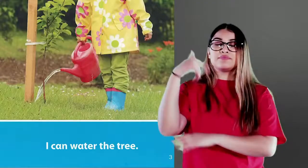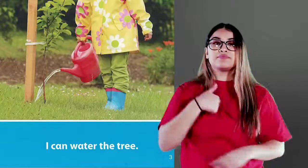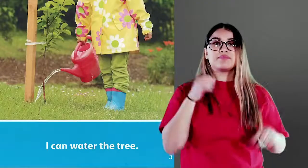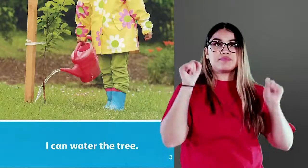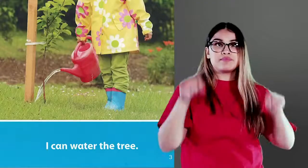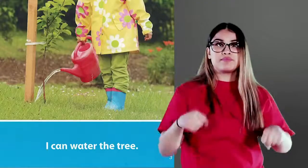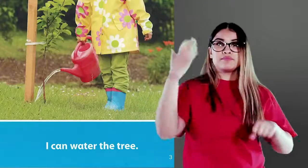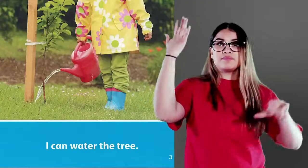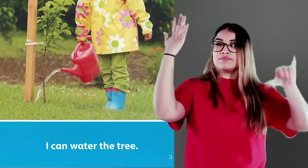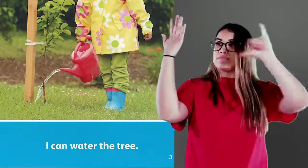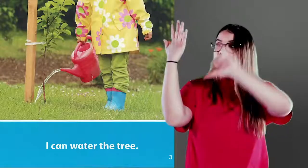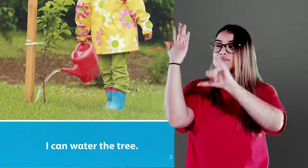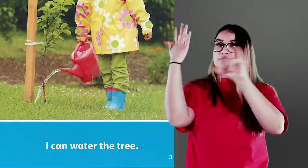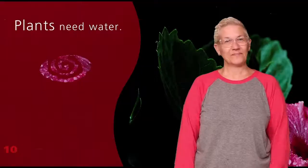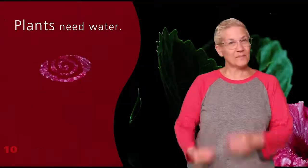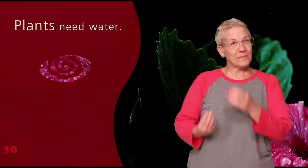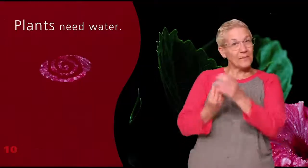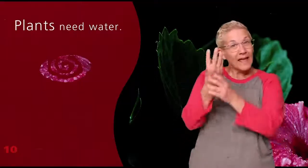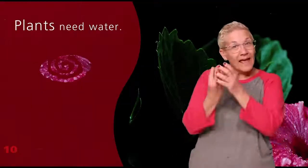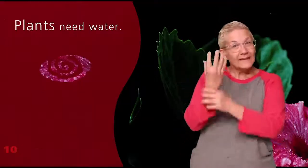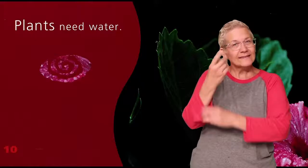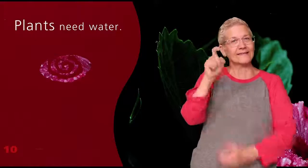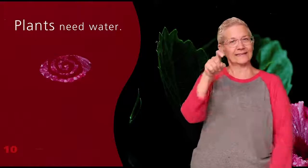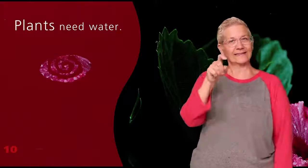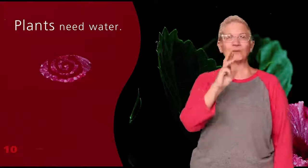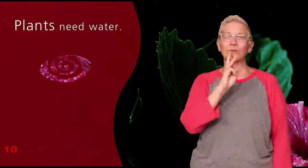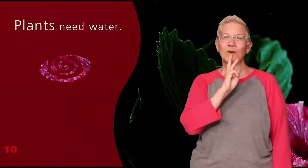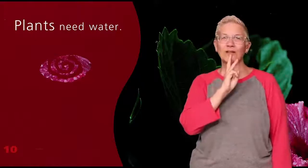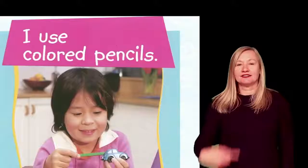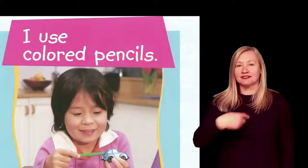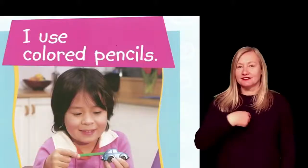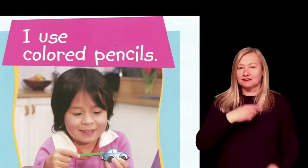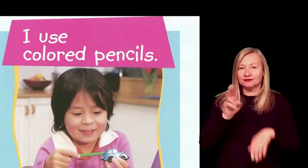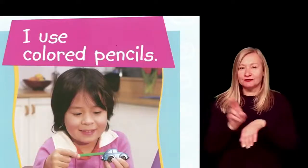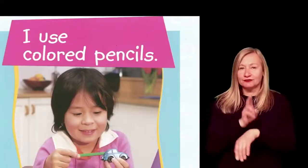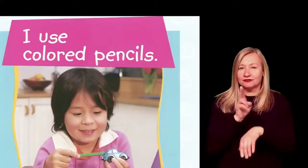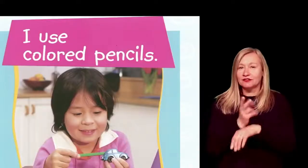mountains and valleys